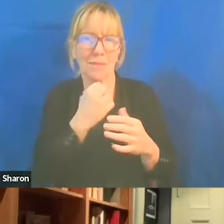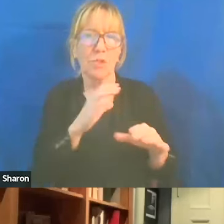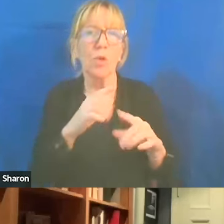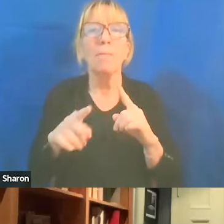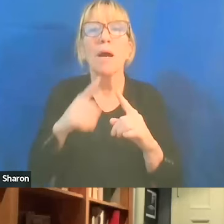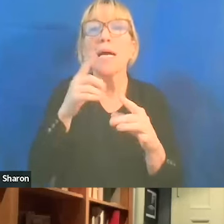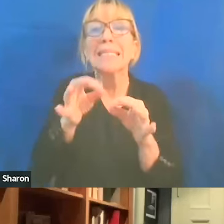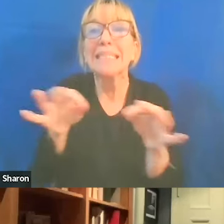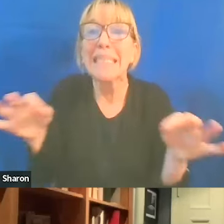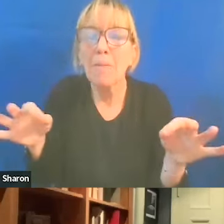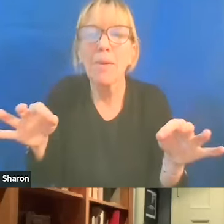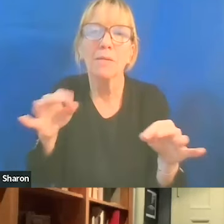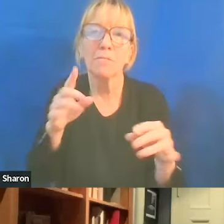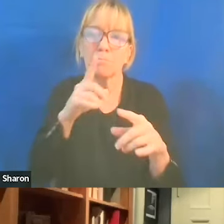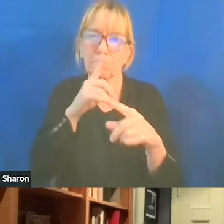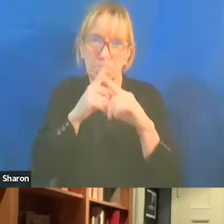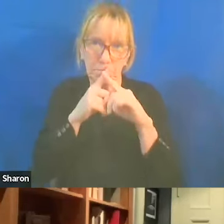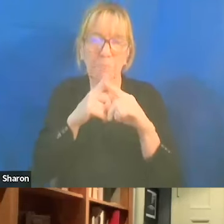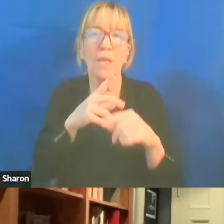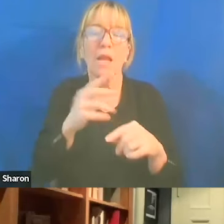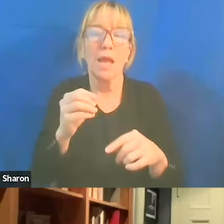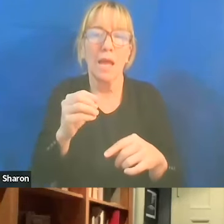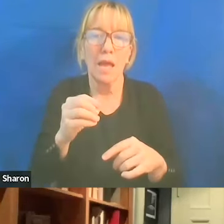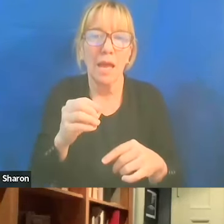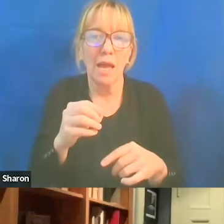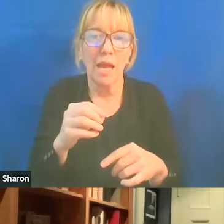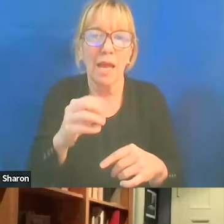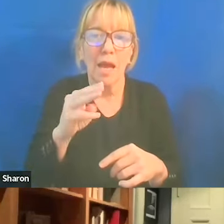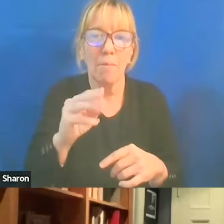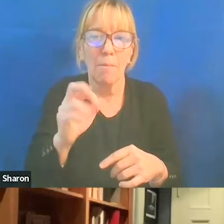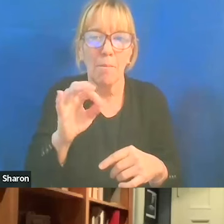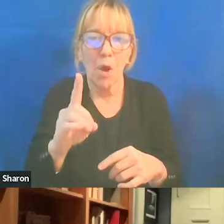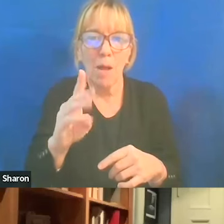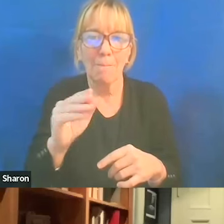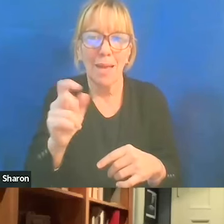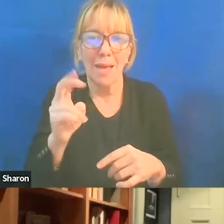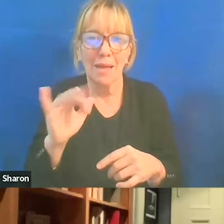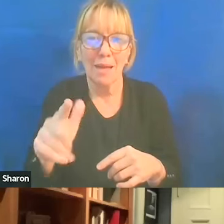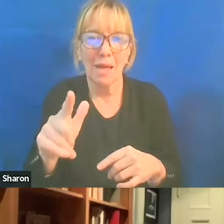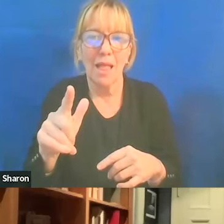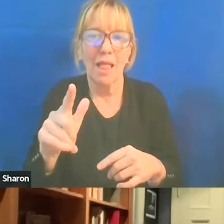And I think Maud Mandel at Williams put out a really smart statement. It was a statement about why she wasn't